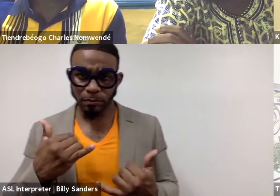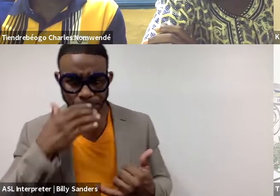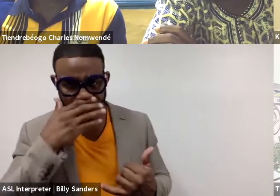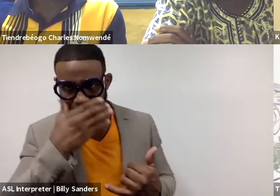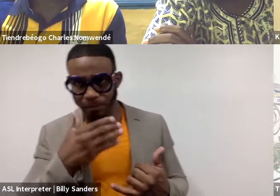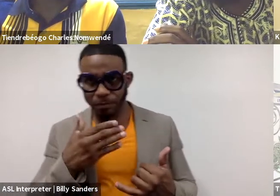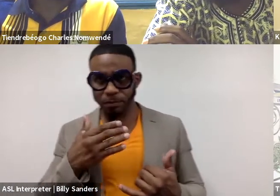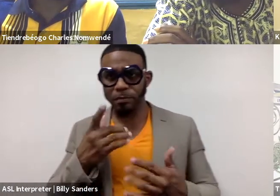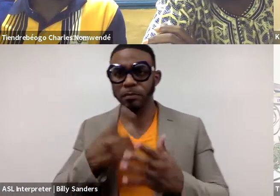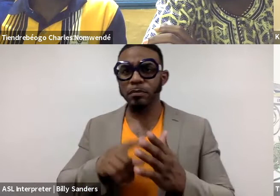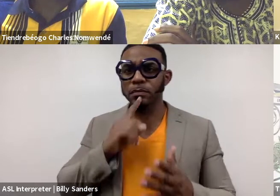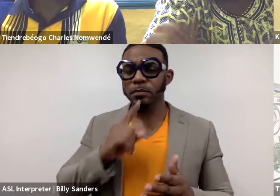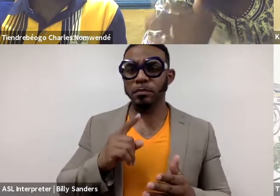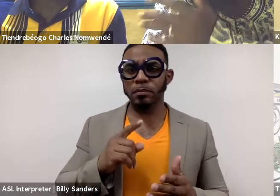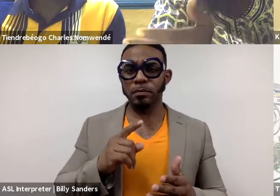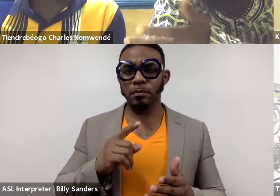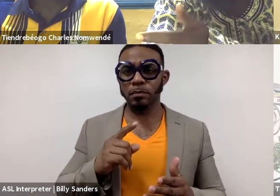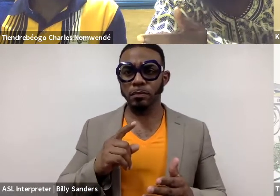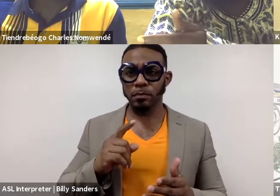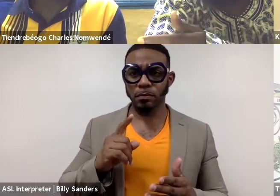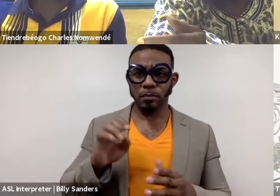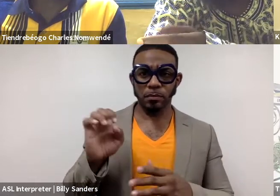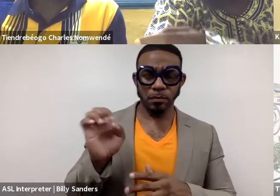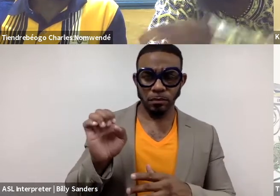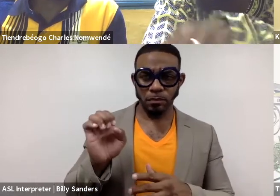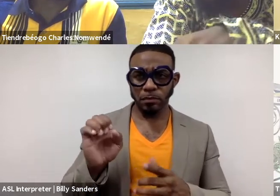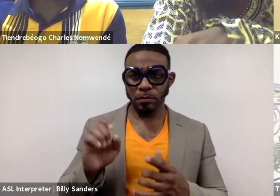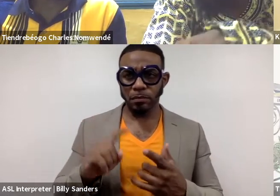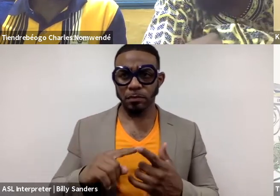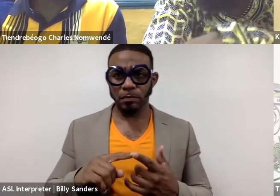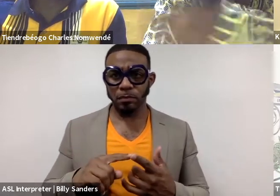what is the urgency of (line breaks).